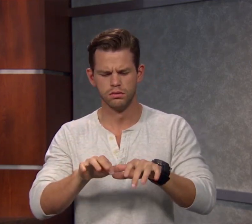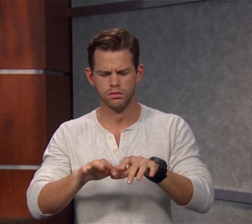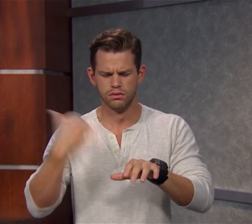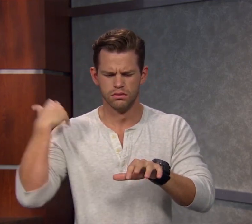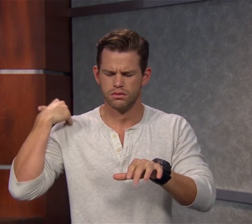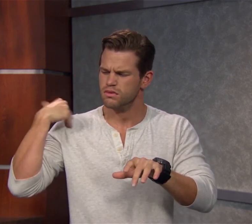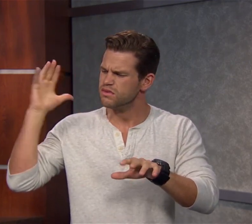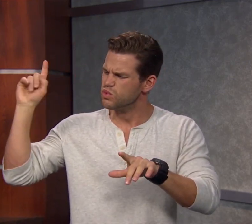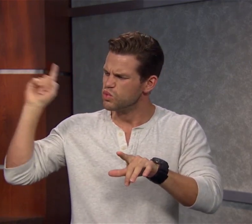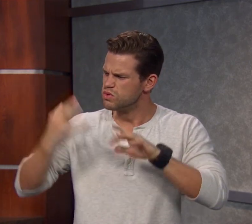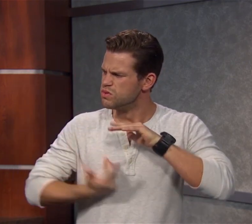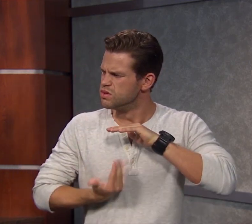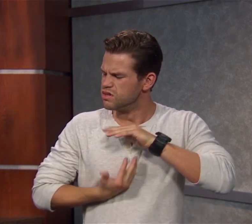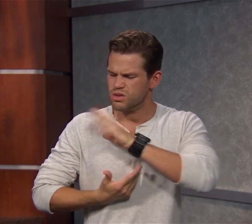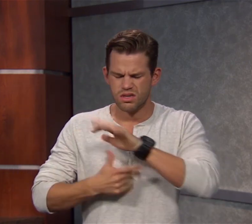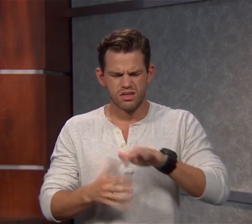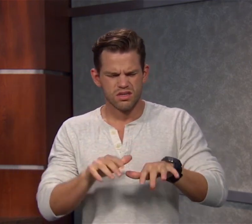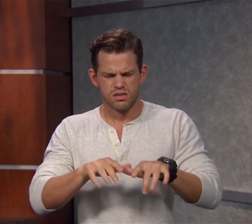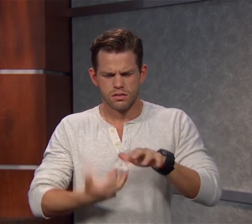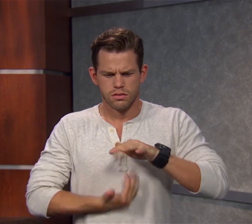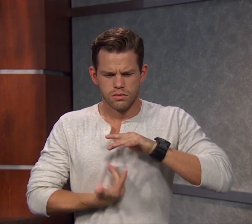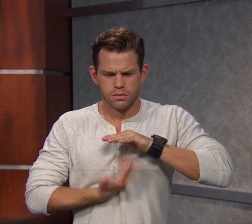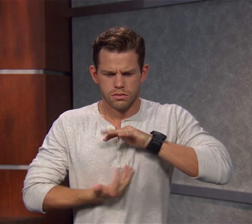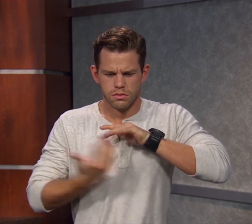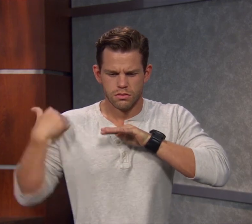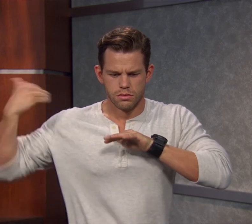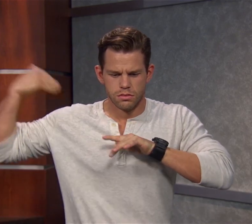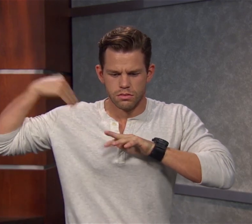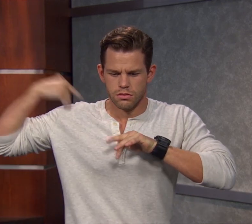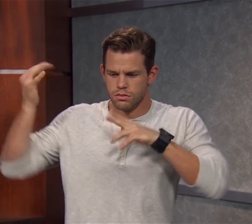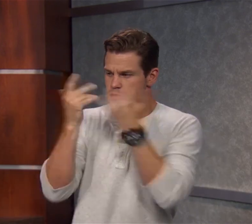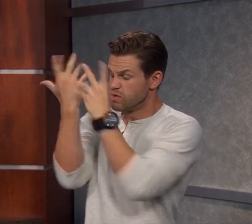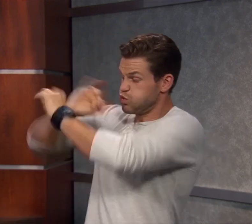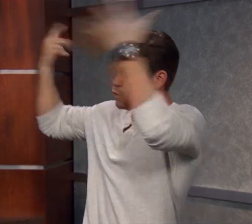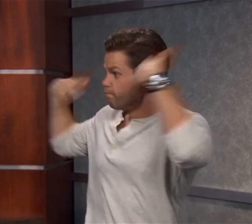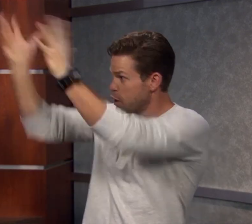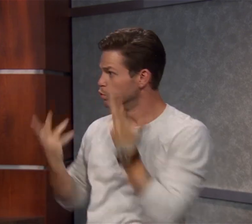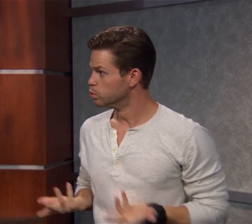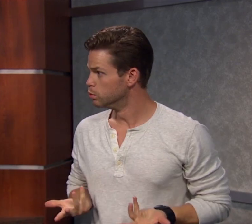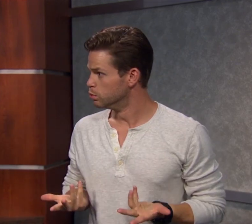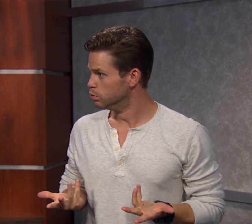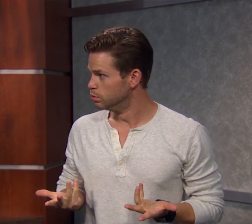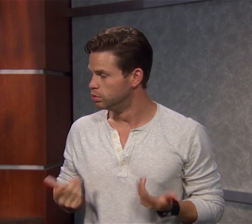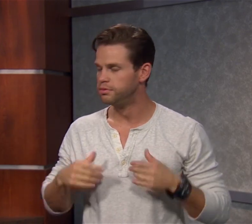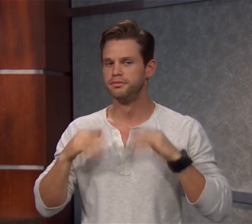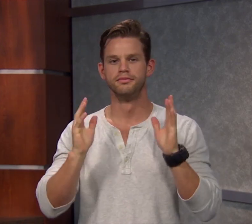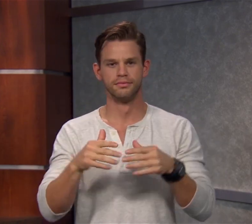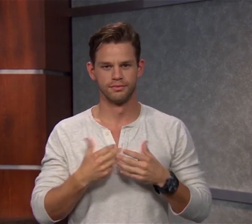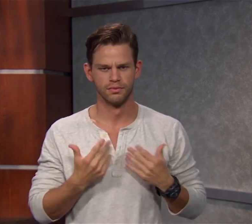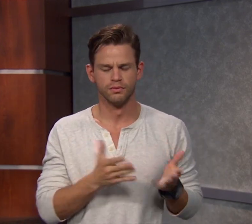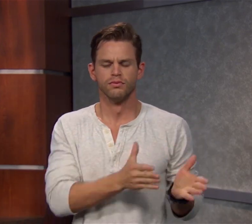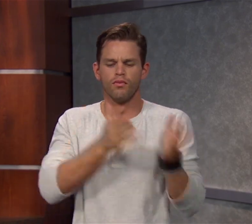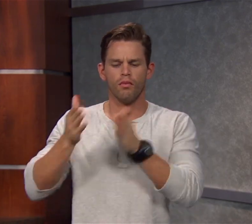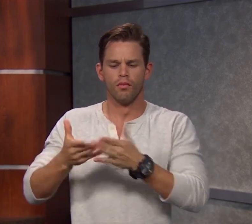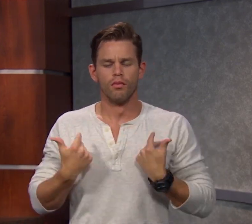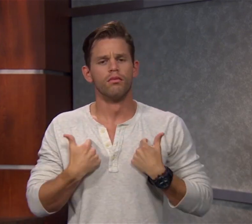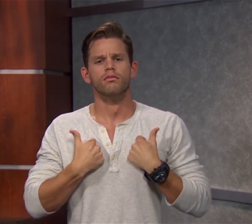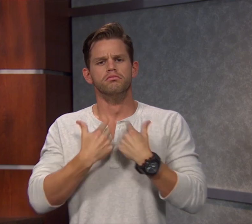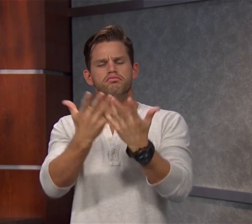But he keeps bugging me and he's bugging me -- burning inside. He keeps bugging and bugging. I get so angry I'm like, "UGH! Stop! That's enough." Another example: